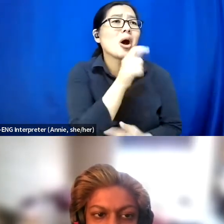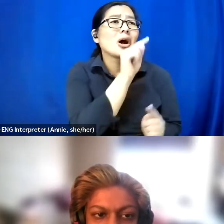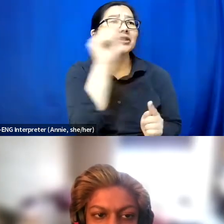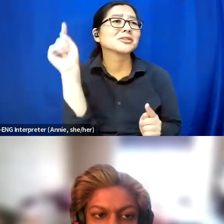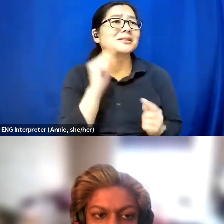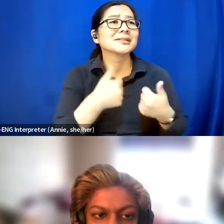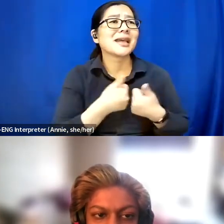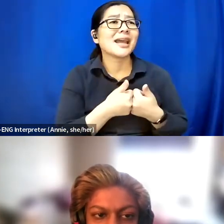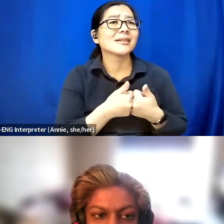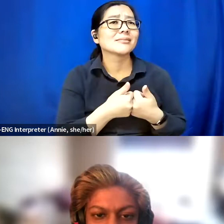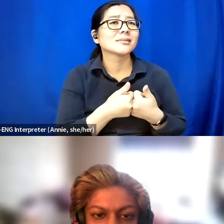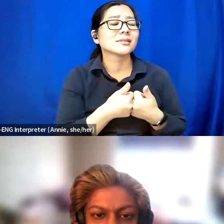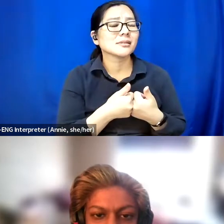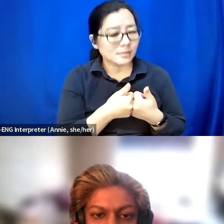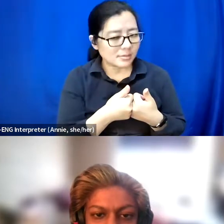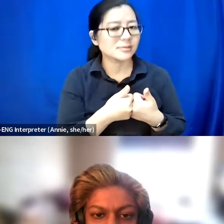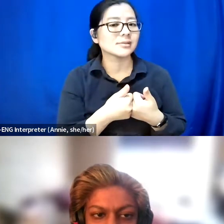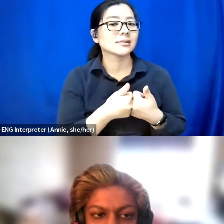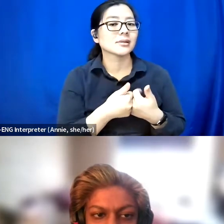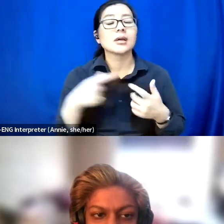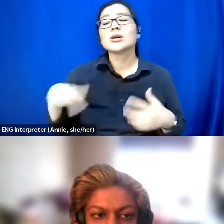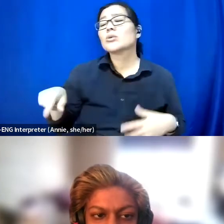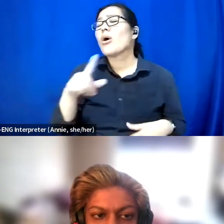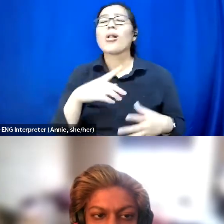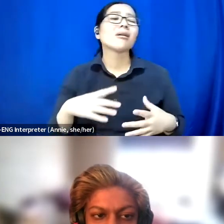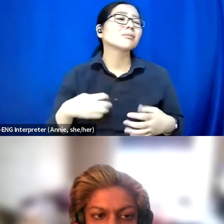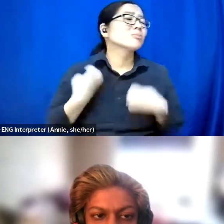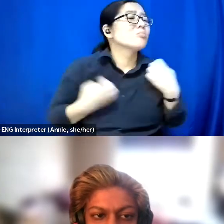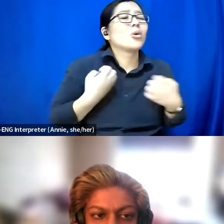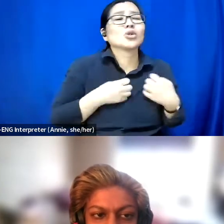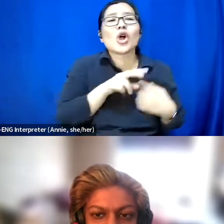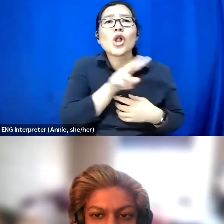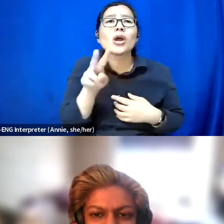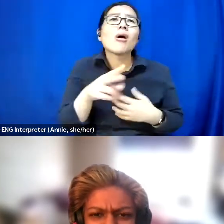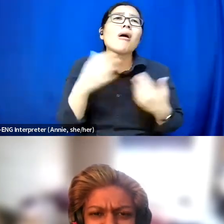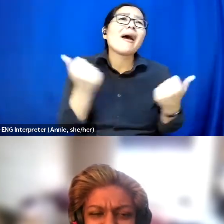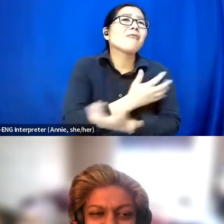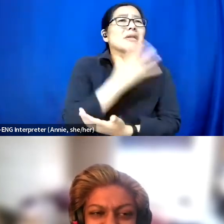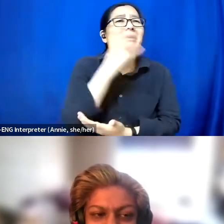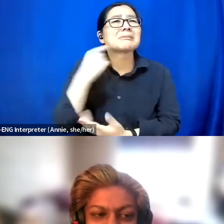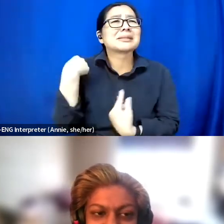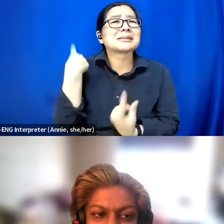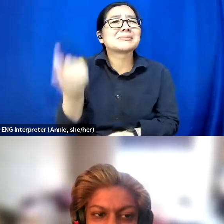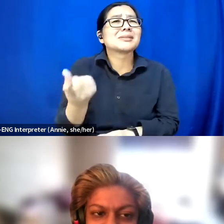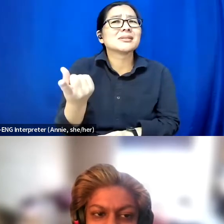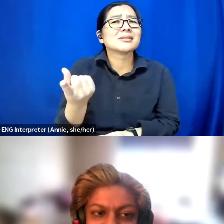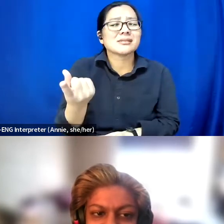You know they're just kind of, you've going to be so emotional looking at the things that they've been through. And I just thought we don't say that at the Olympics,